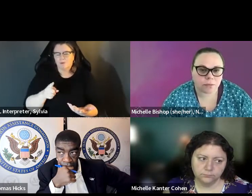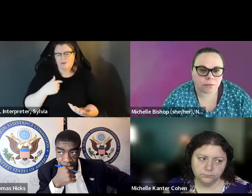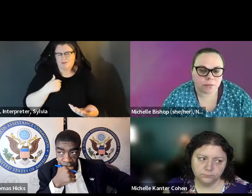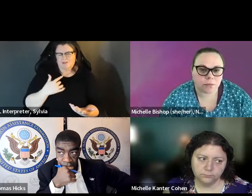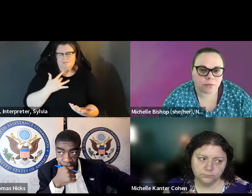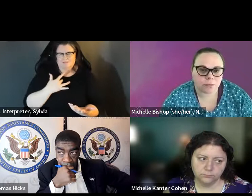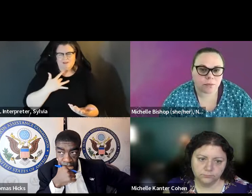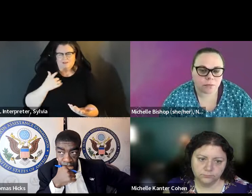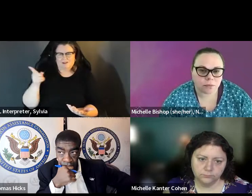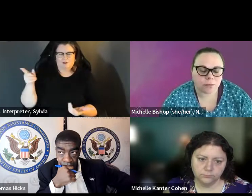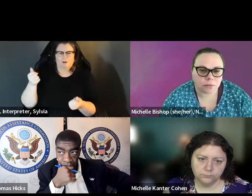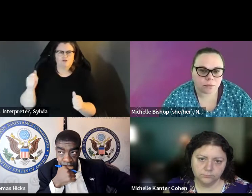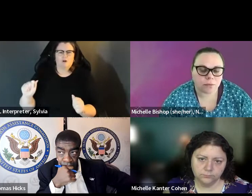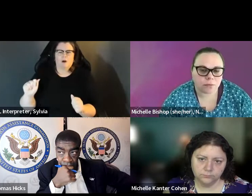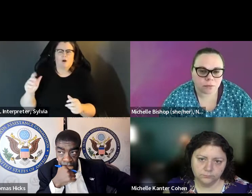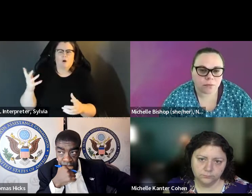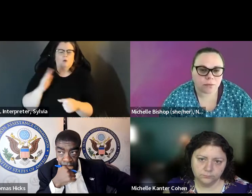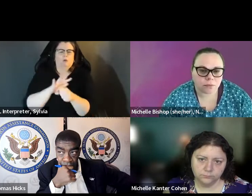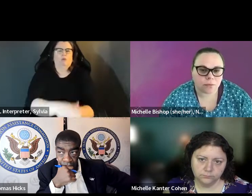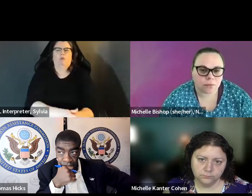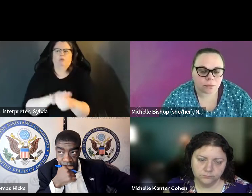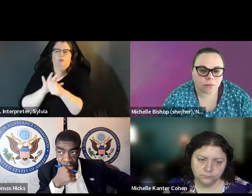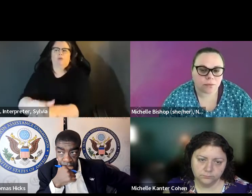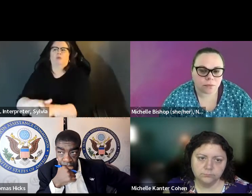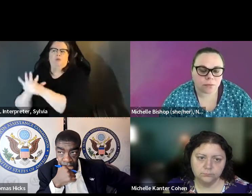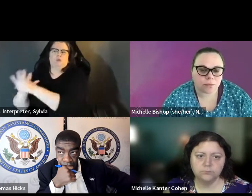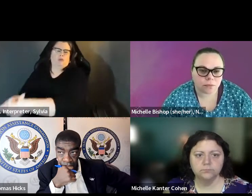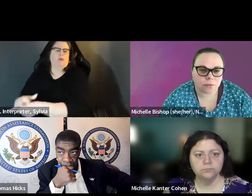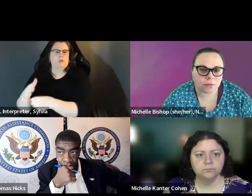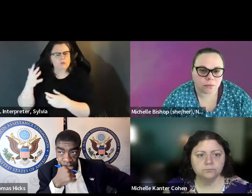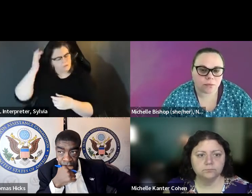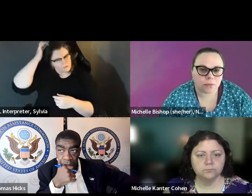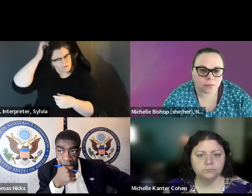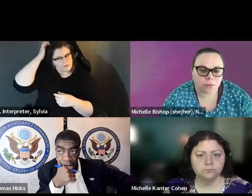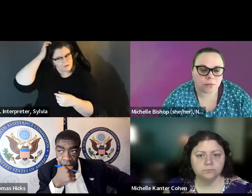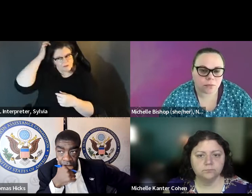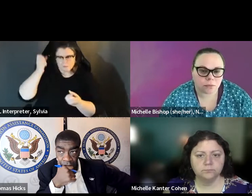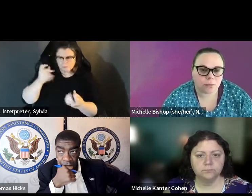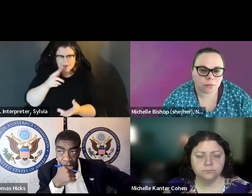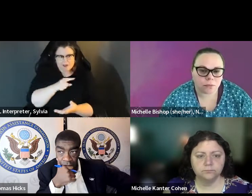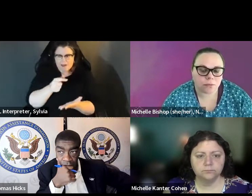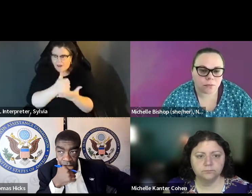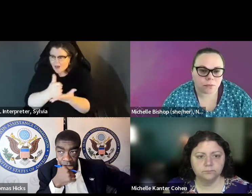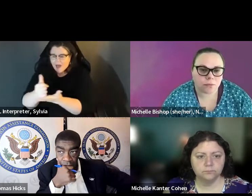They said that if you they made it a felony to help too many of your friends and neighbors vote, And what kind of impact does that have chilling effect on who can assist and on voters supporting and assisting one another so that you know this was I think really an attempt to quash parts by faith, communities by other I think really an attempt to quash efforts by faith communitiers, by other communities who were